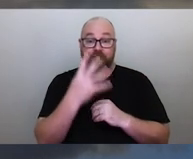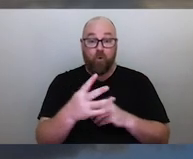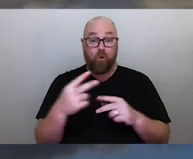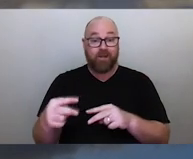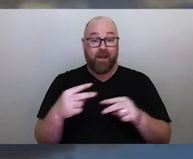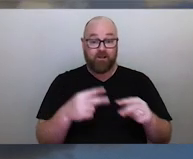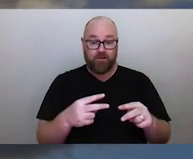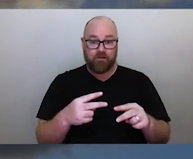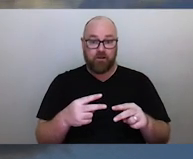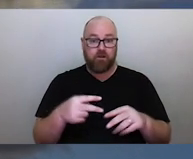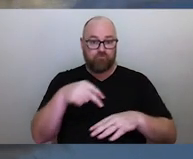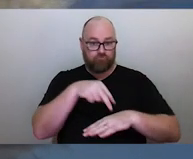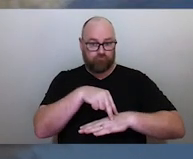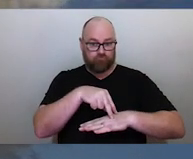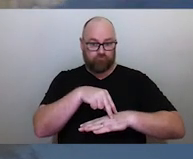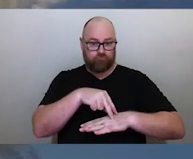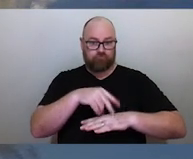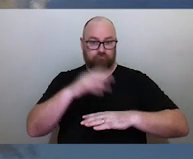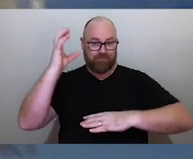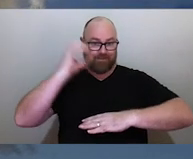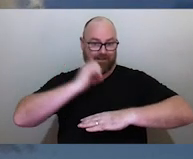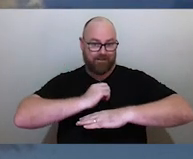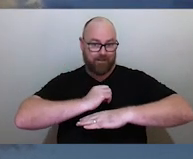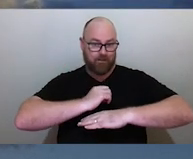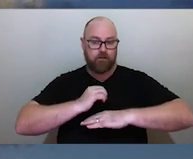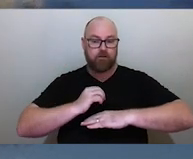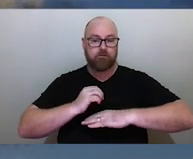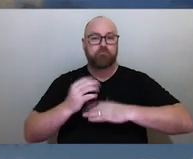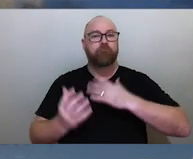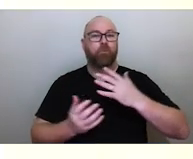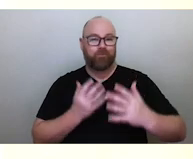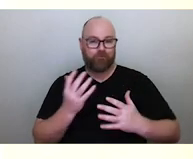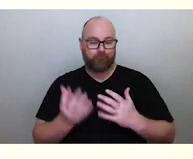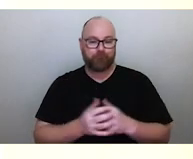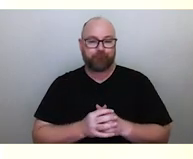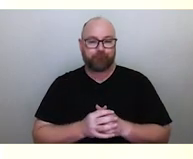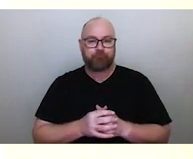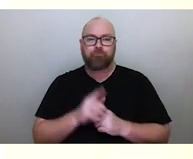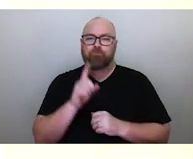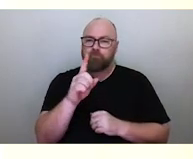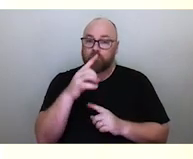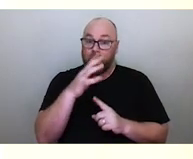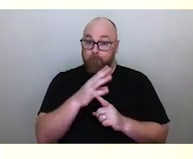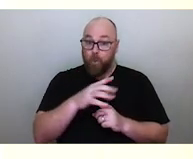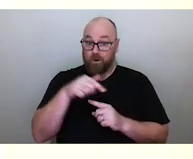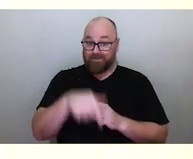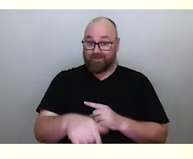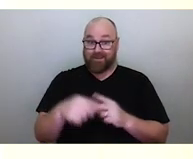stood there on the shore at sunset performing this dance. Now, what's so important about this dance,